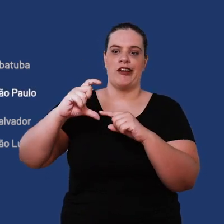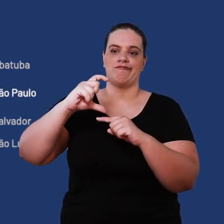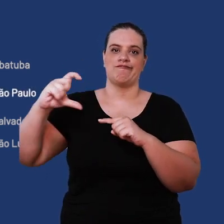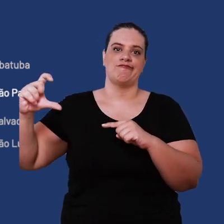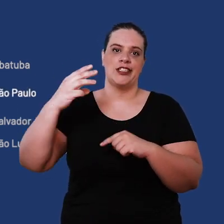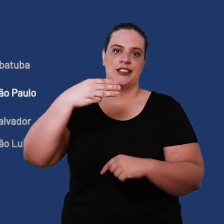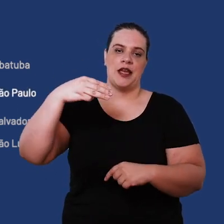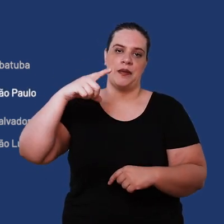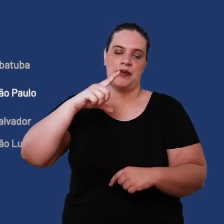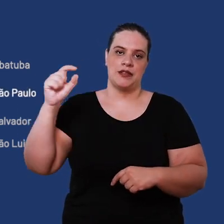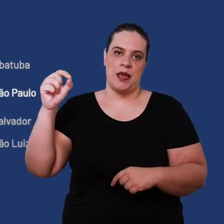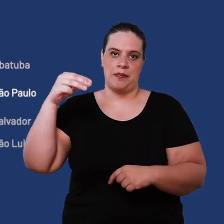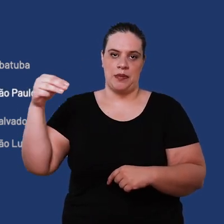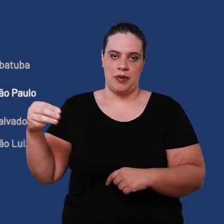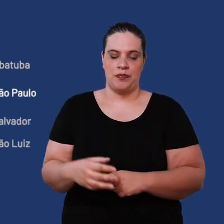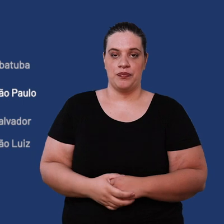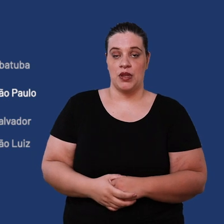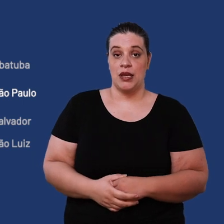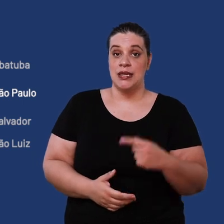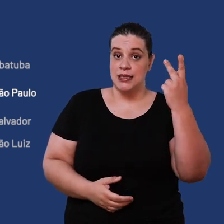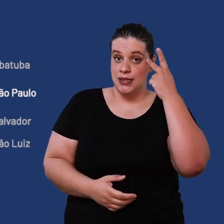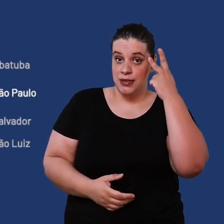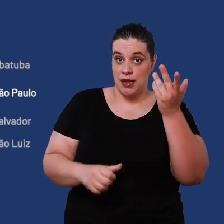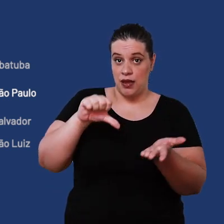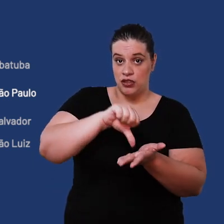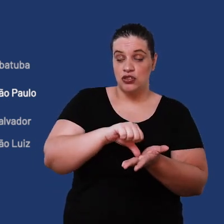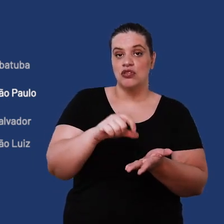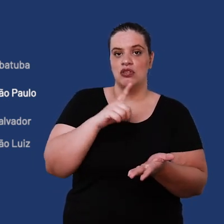, in São Paulo it is in the same state as Ubatuba but it is further into the